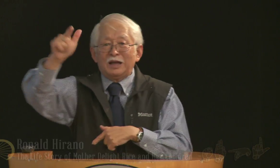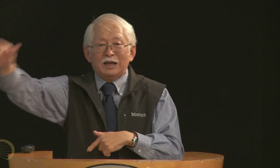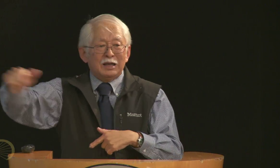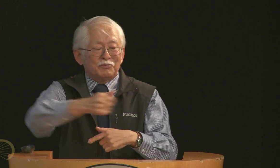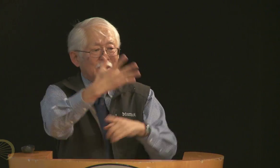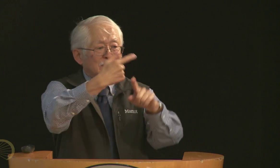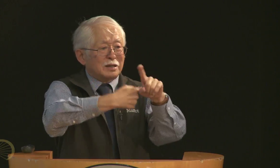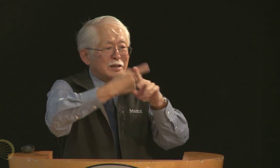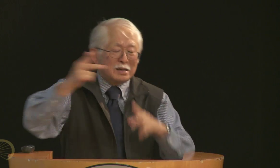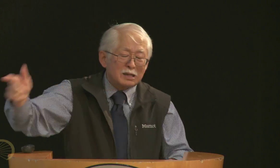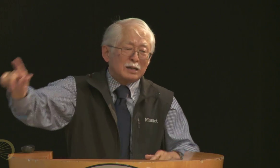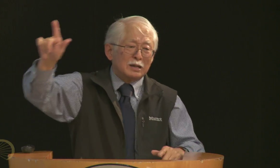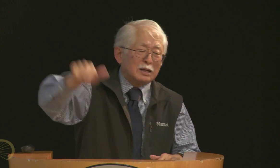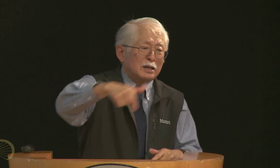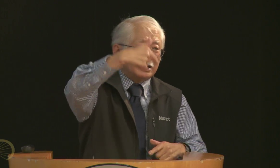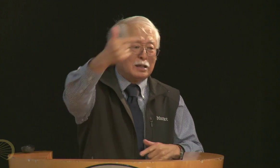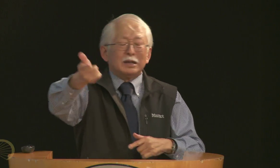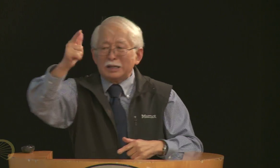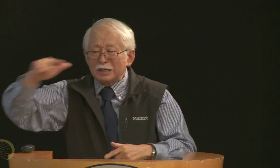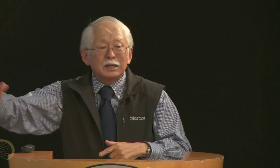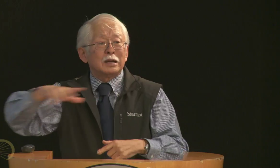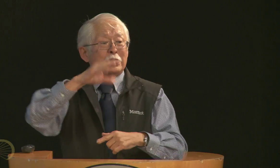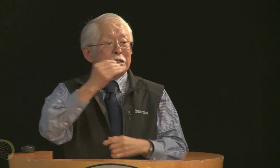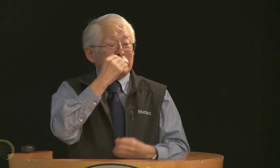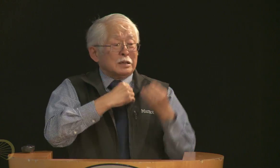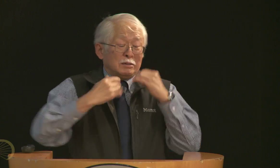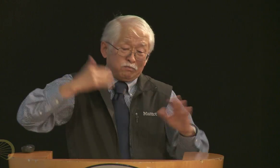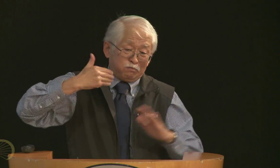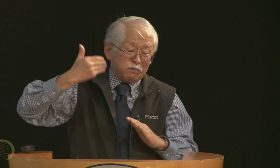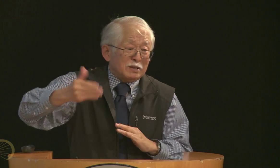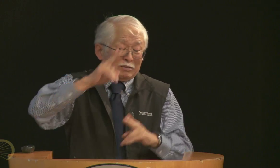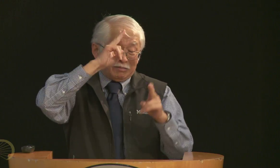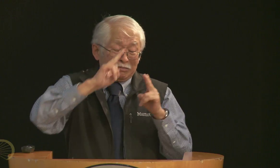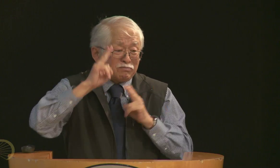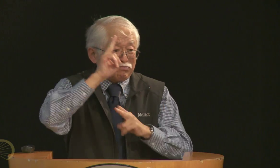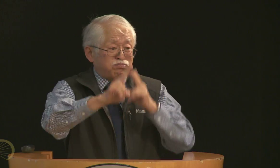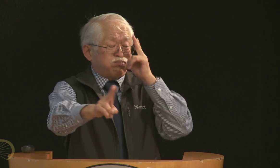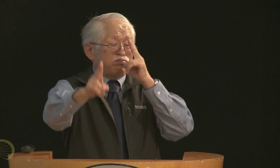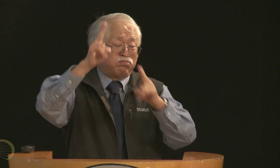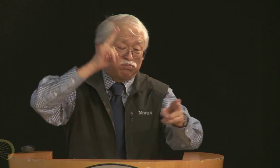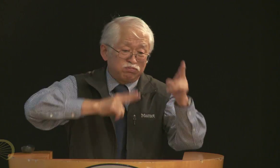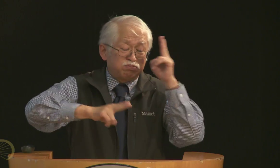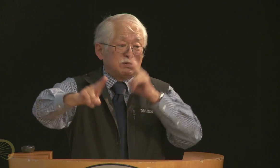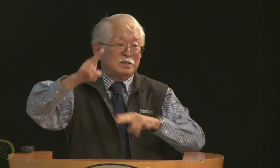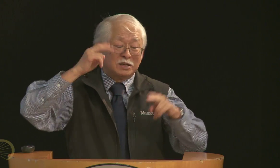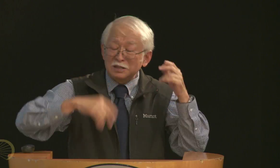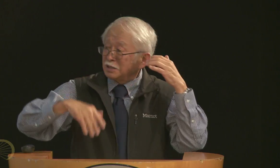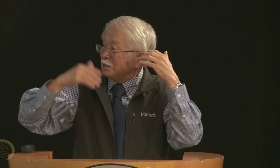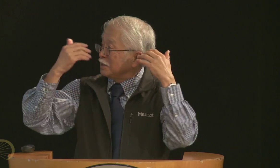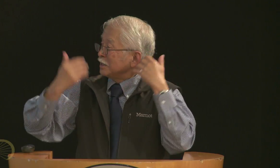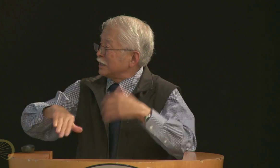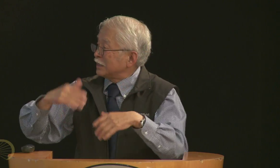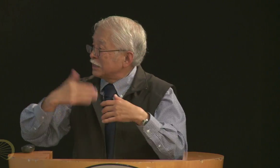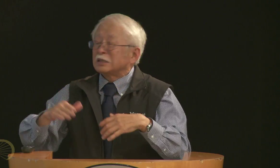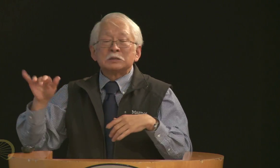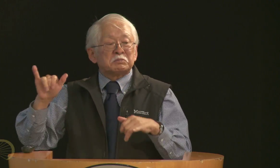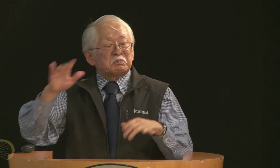and you know the, it, they went over, she would have to go over to each of their homes, they would invite her over